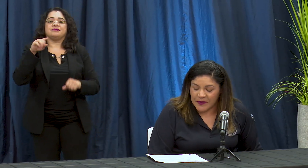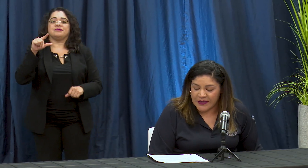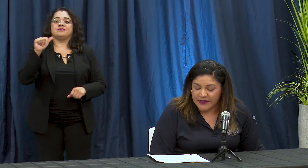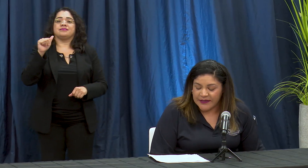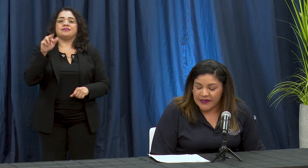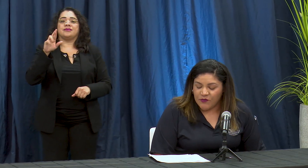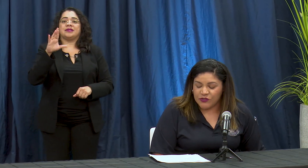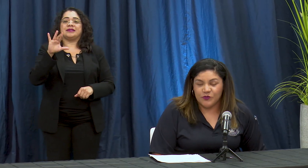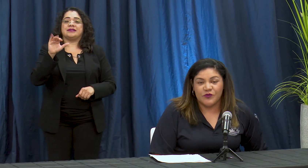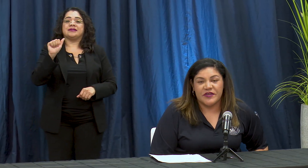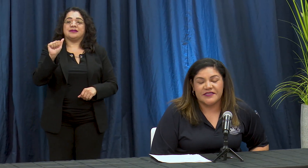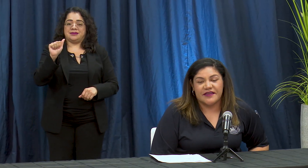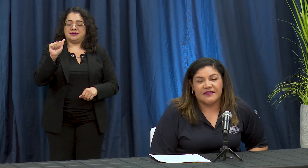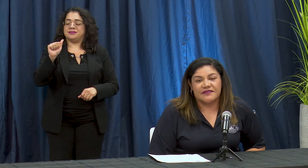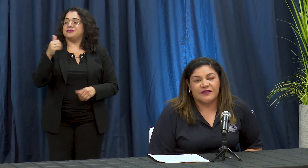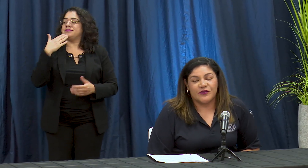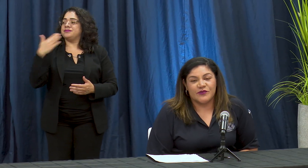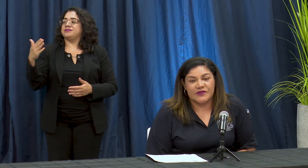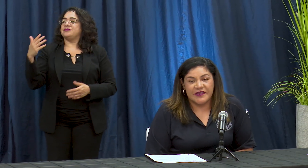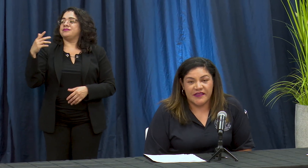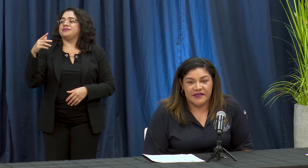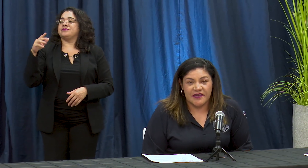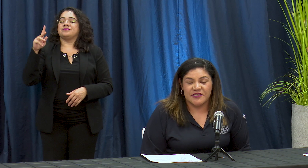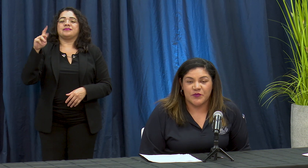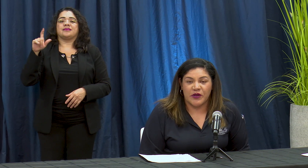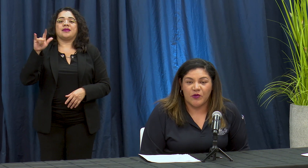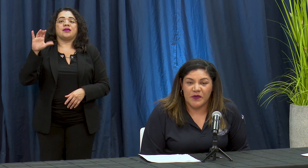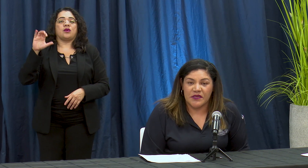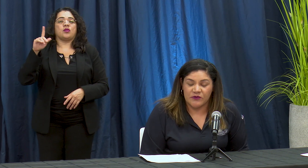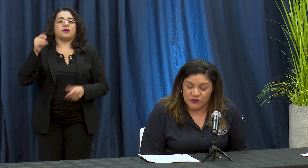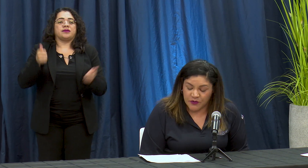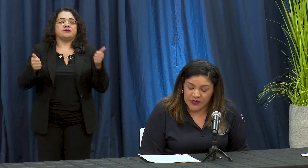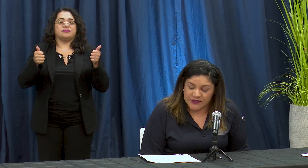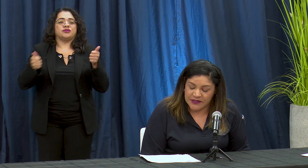P muy buenas tardes a todos ustedes Casas poor accompany on nose Oh esta